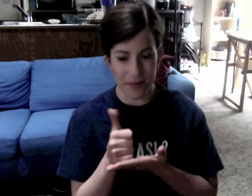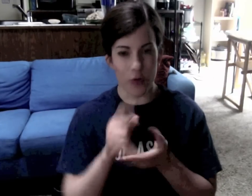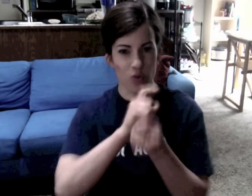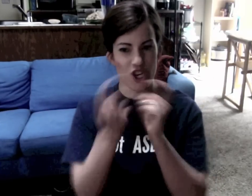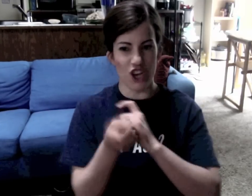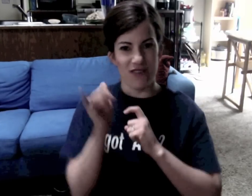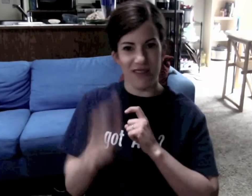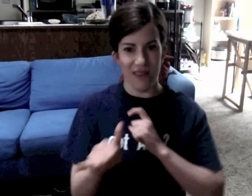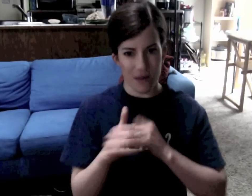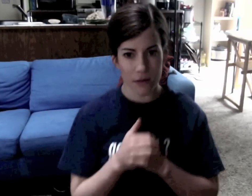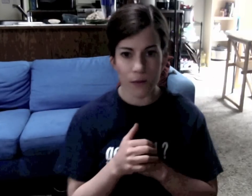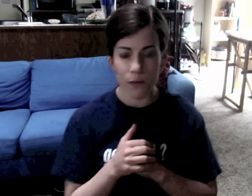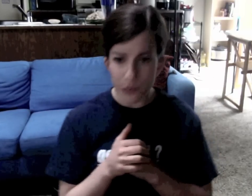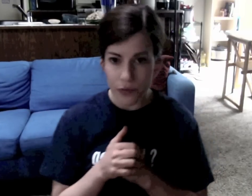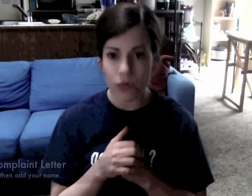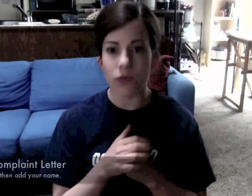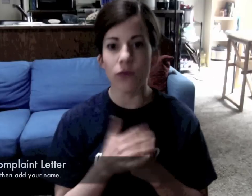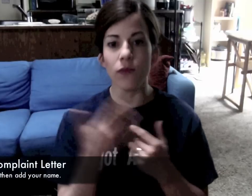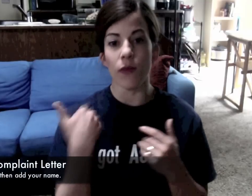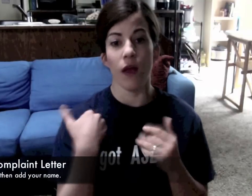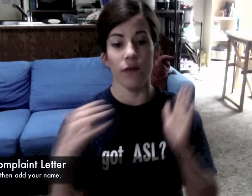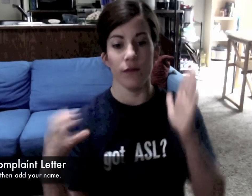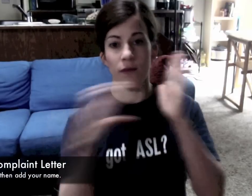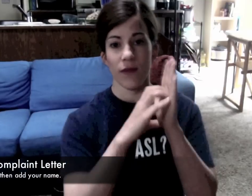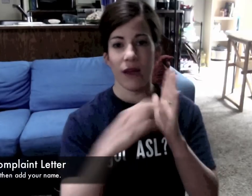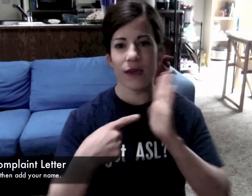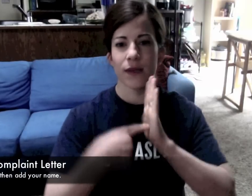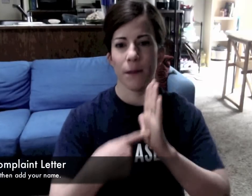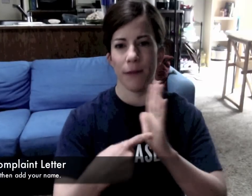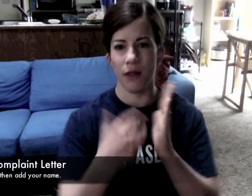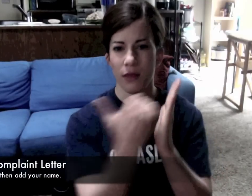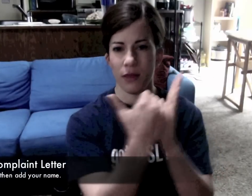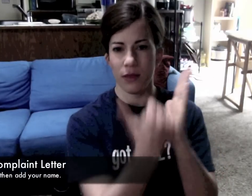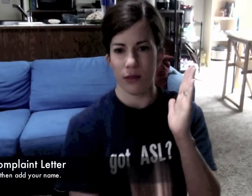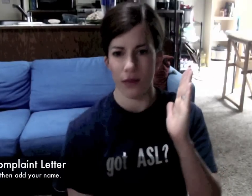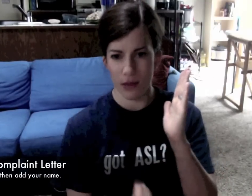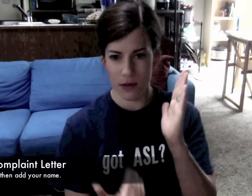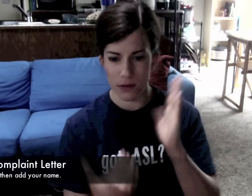We need your help to change the committee members. There is a sample letter.